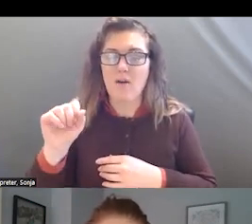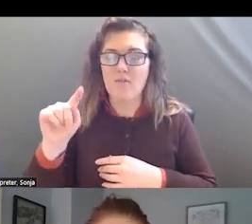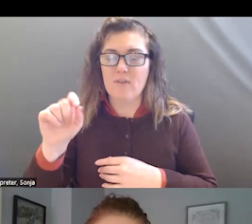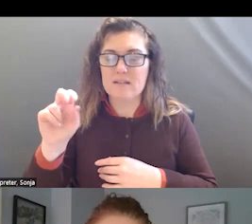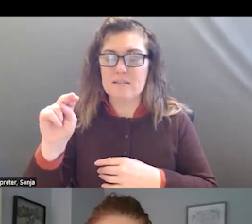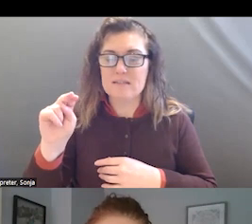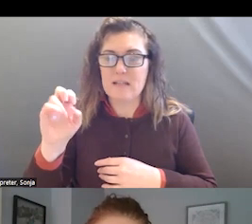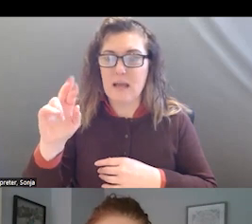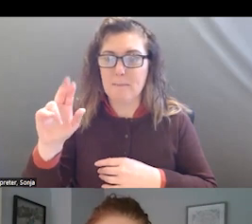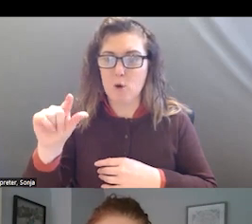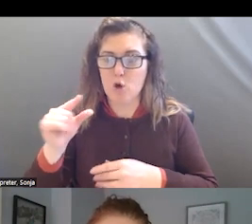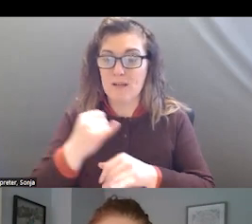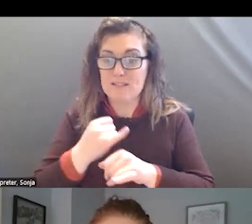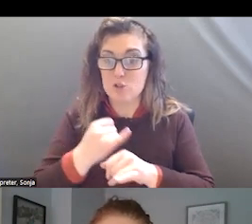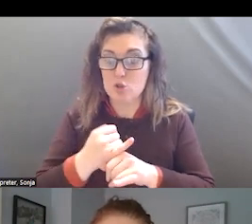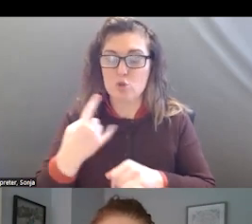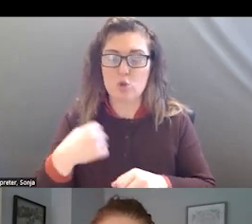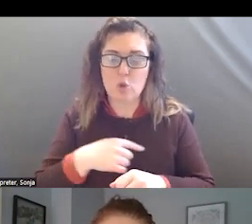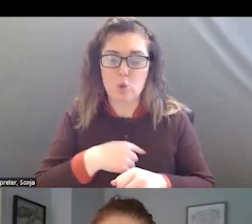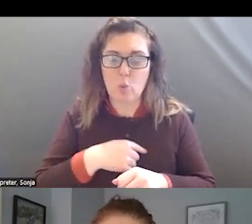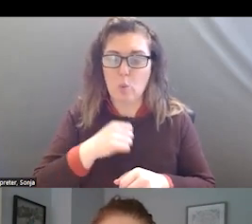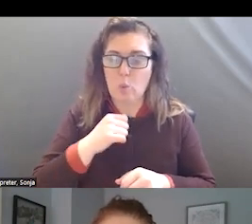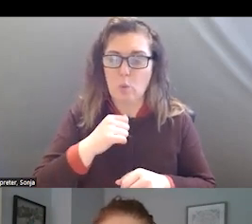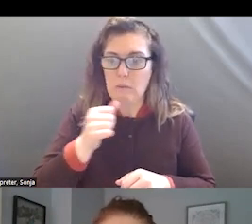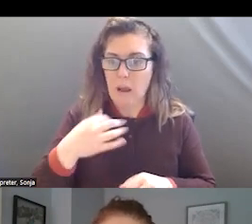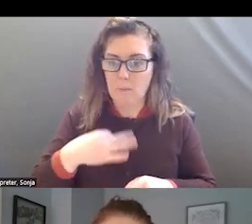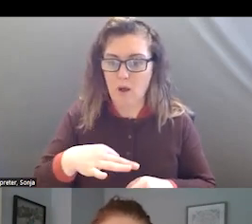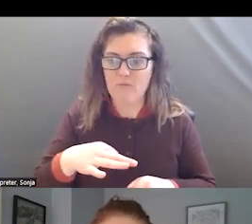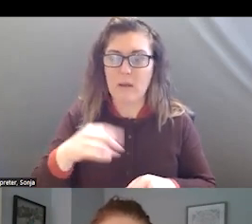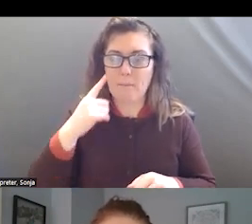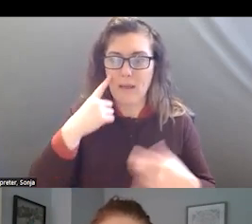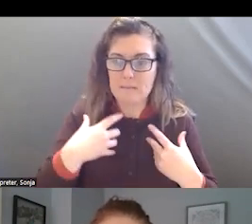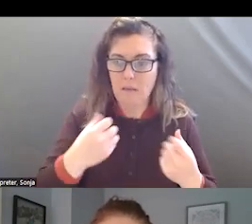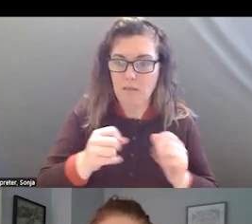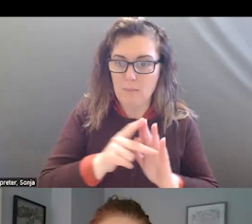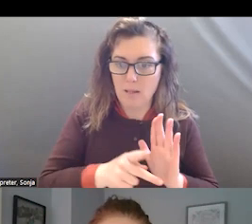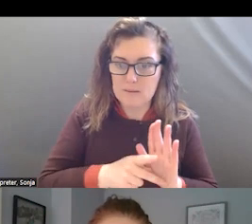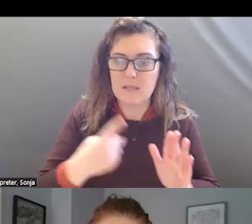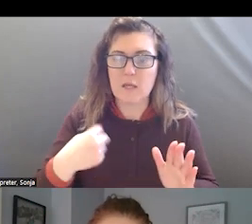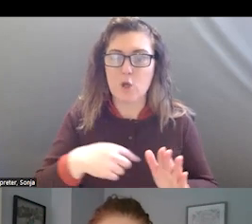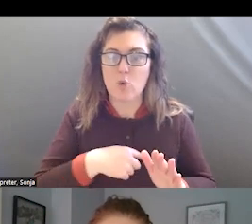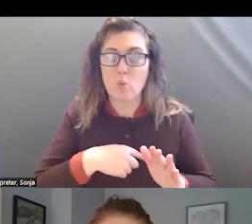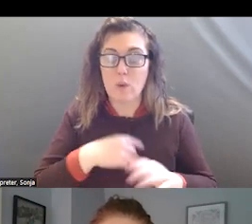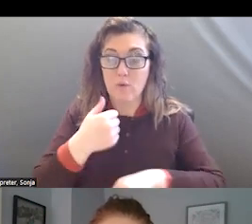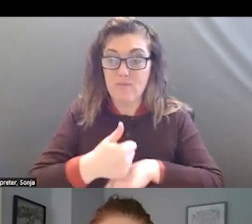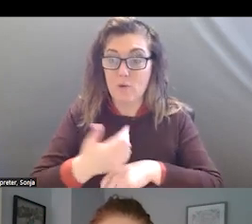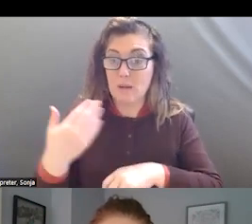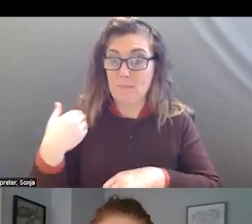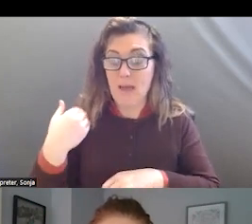PUBLIC HEALTH (INDISCERNIBLE) WE WERE FOUNDED BACK IN 2015 BY THE